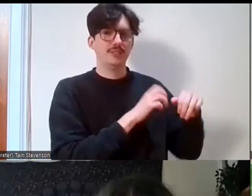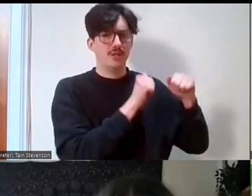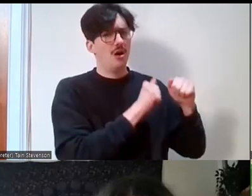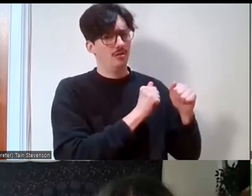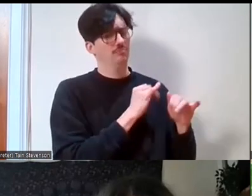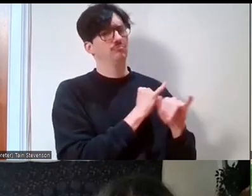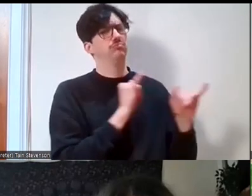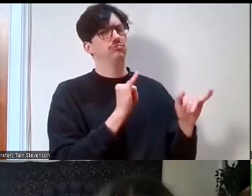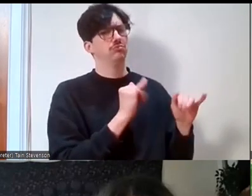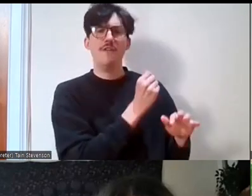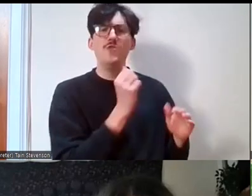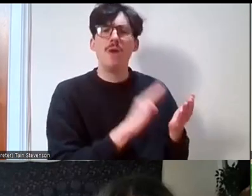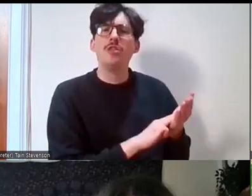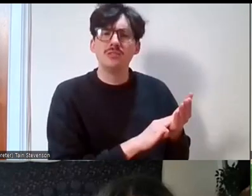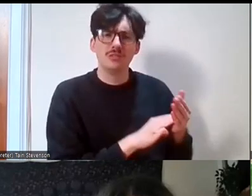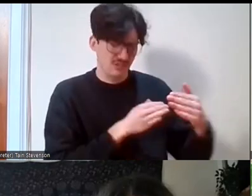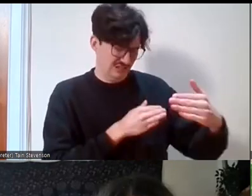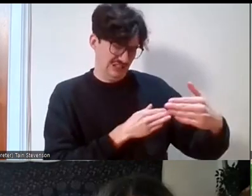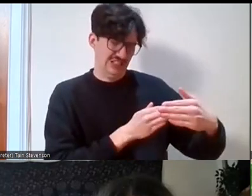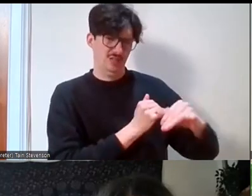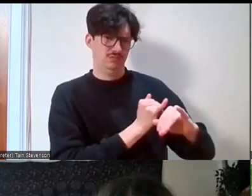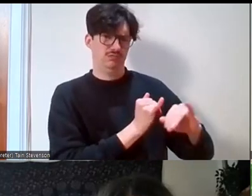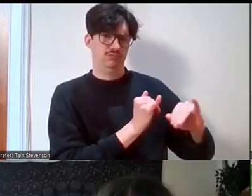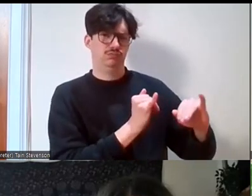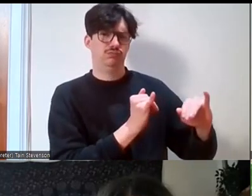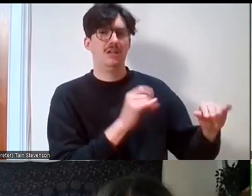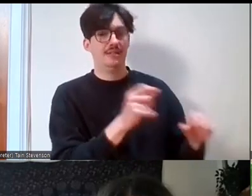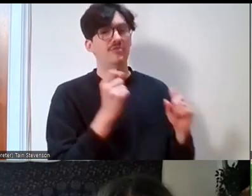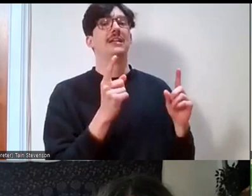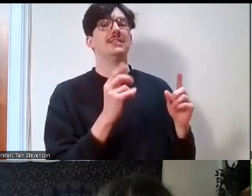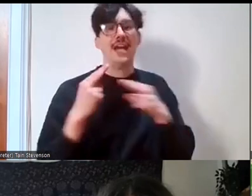before that light bulb moment switched on that heritage isn't as scary as I thought it was.